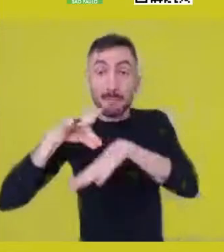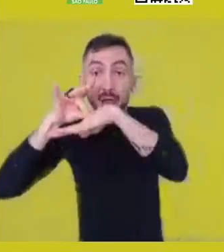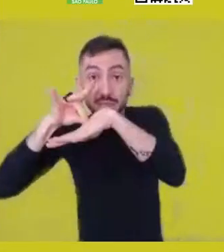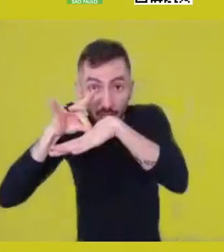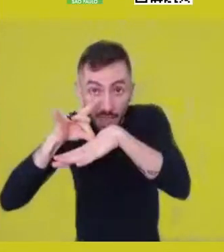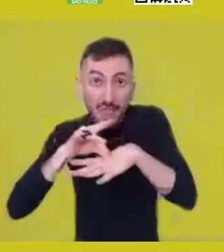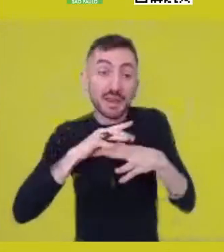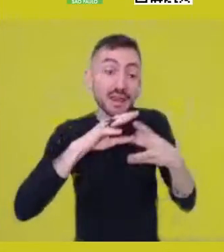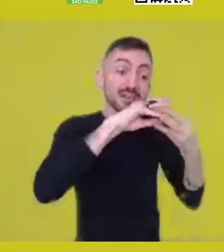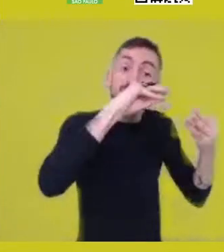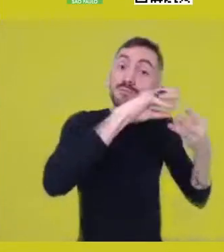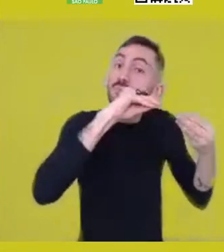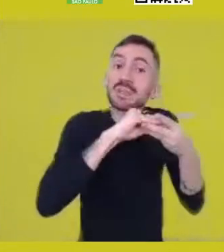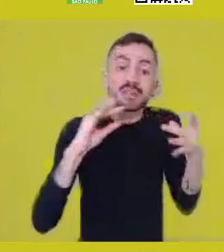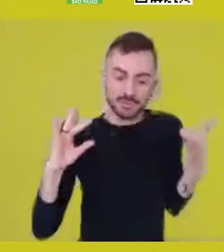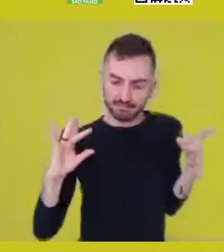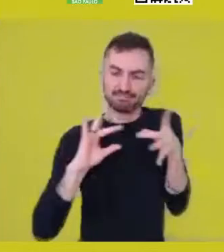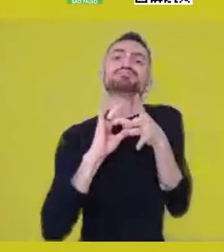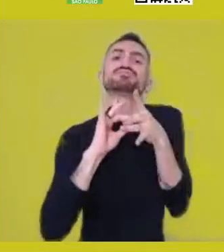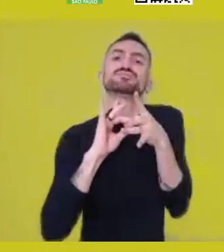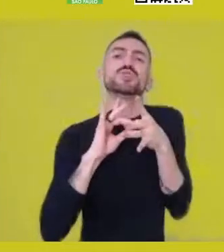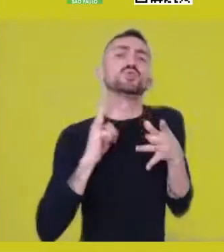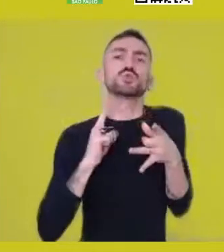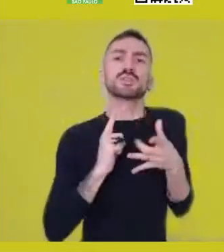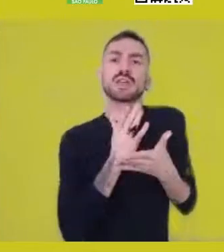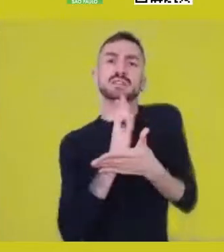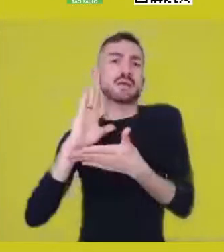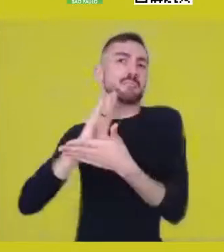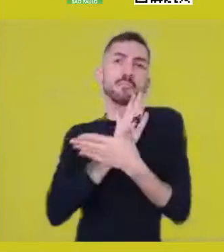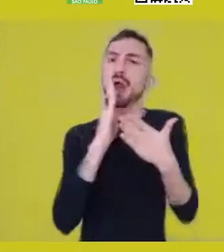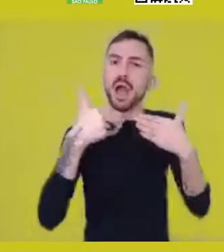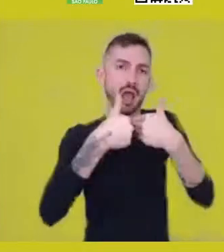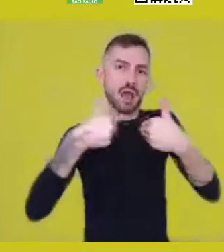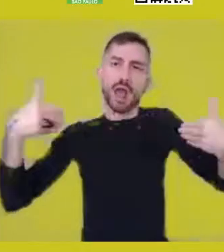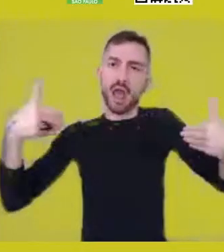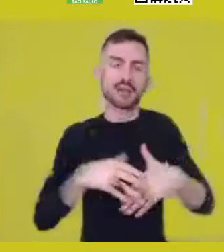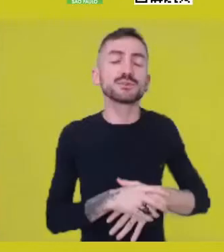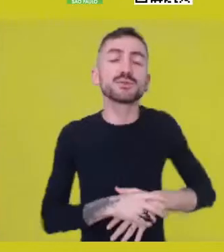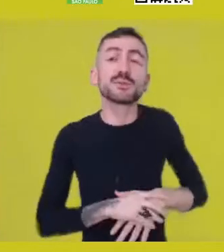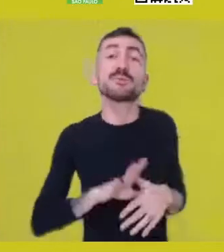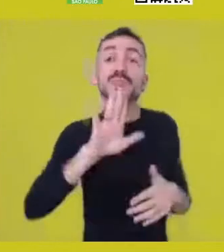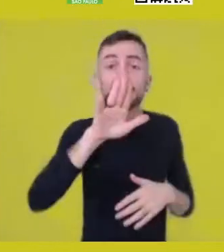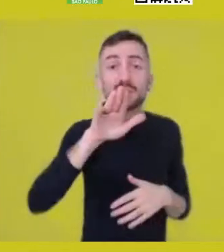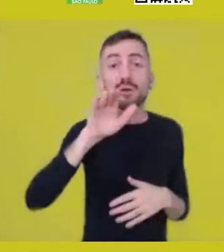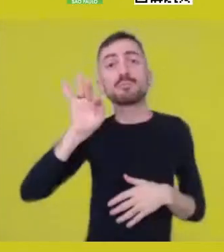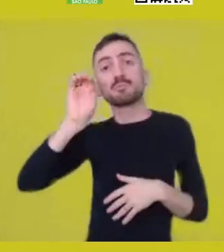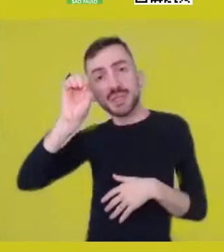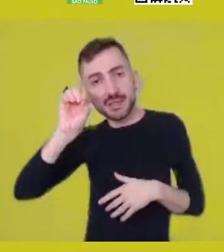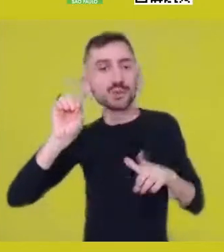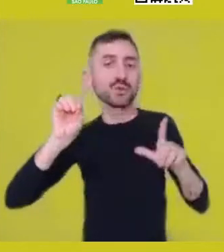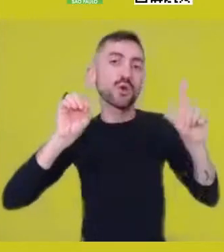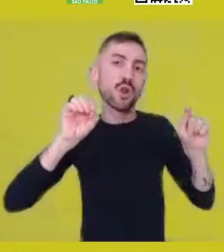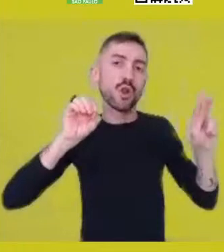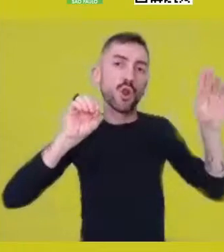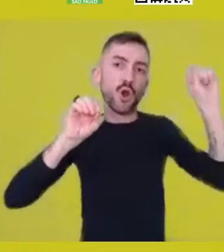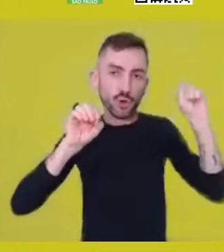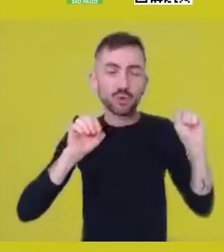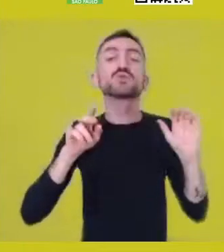that don’t separate. So, when we are thinking about this notion of μύθος and λόγος, of what’s concrete, what’s real,